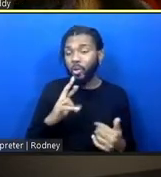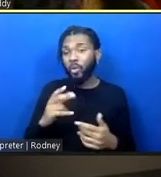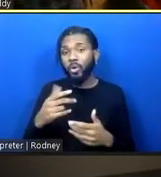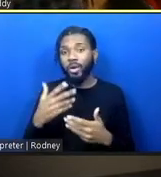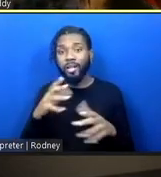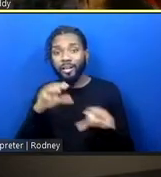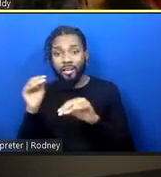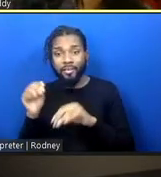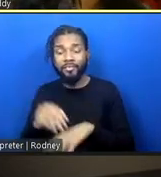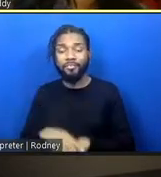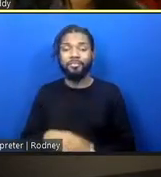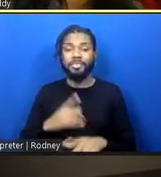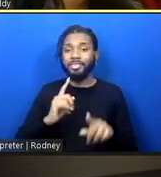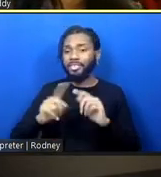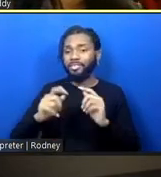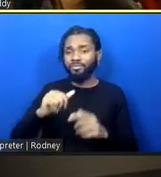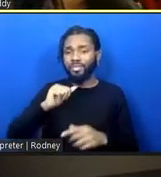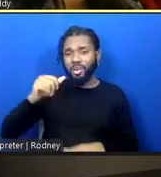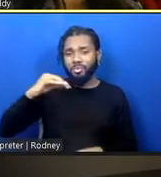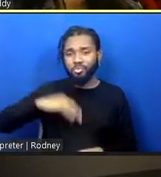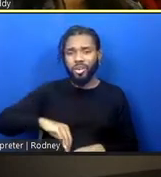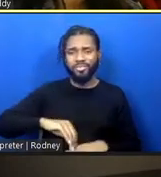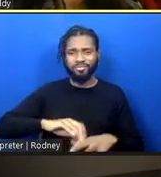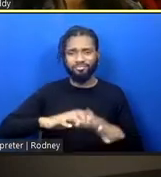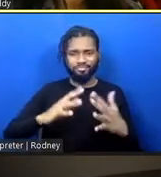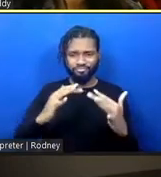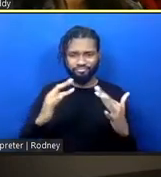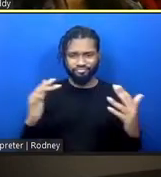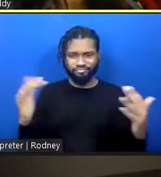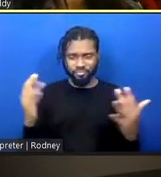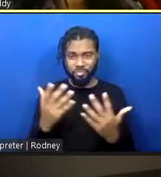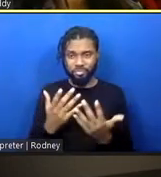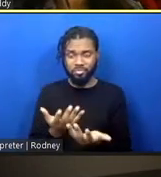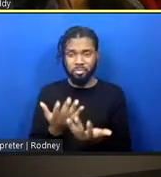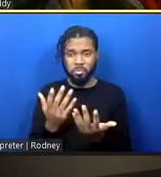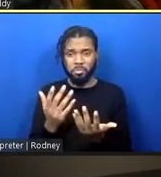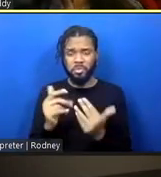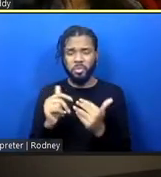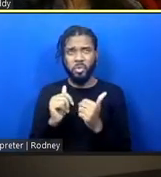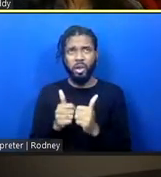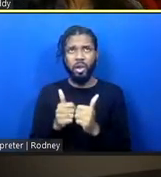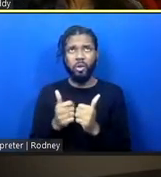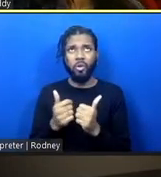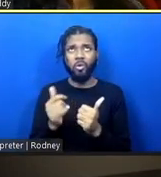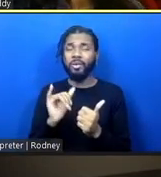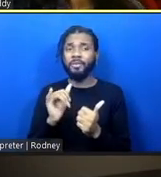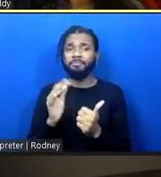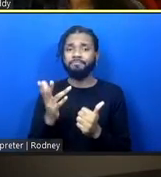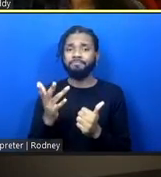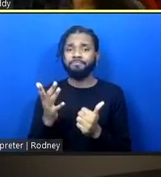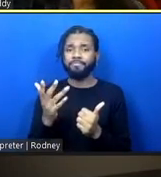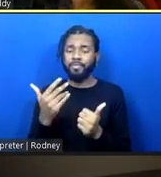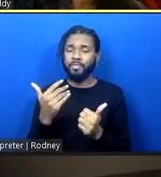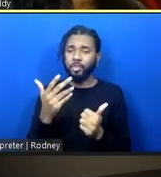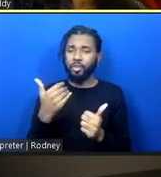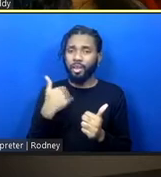nonprofits and groups that are working. There's the project that's the series of